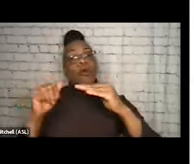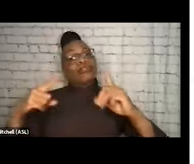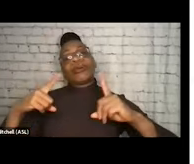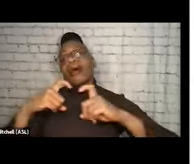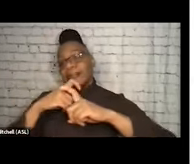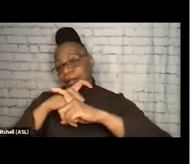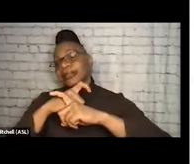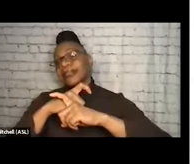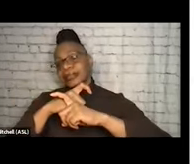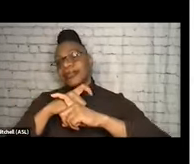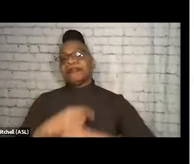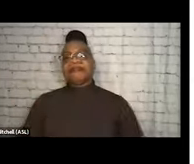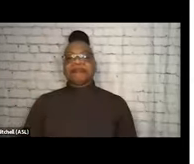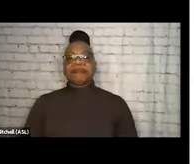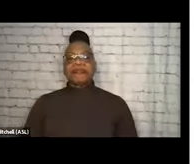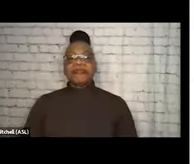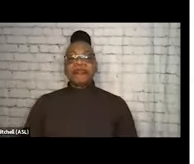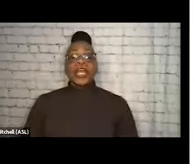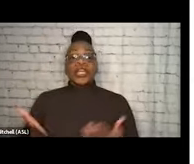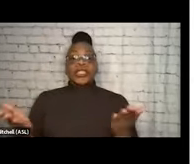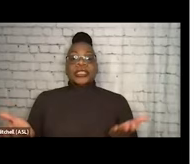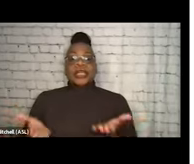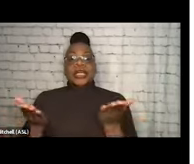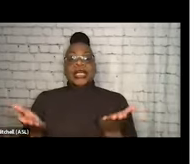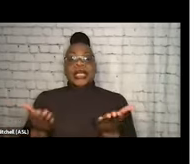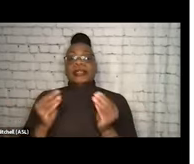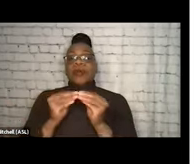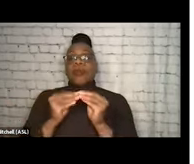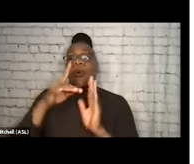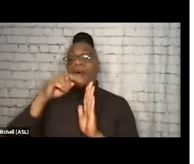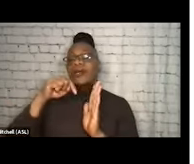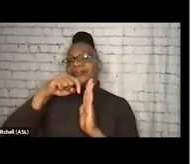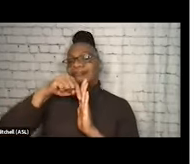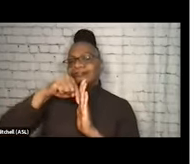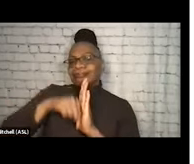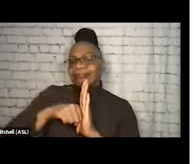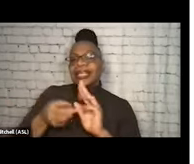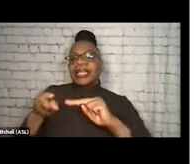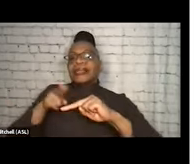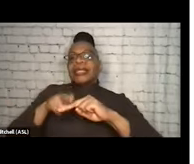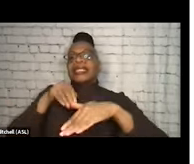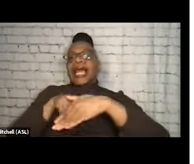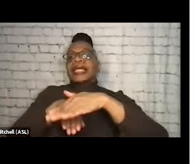So to shift gears a little bit, we're gonna get a little more into detail about increasing access to recovery supports